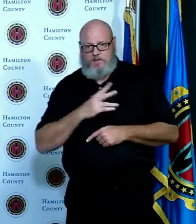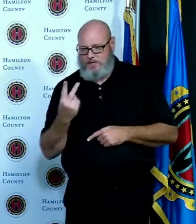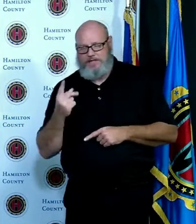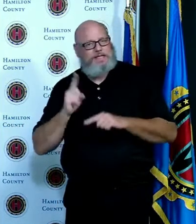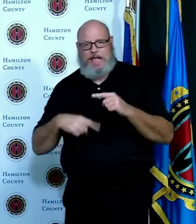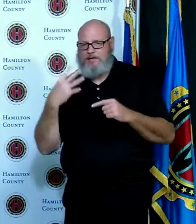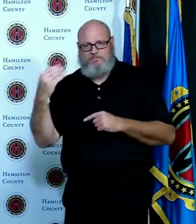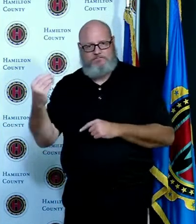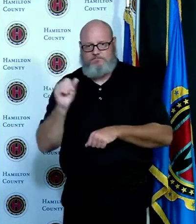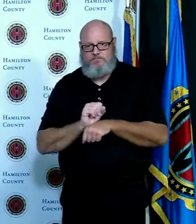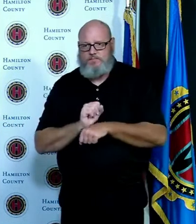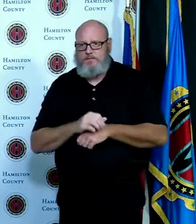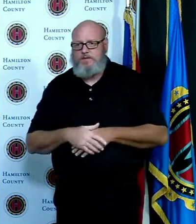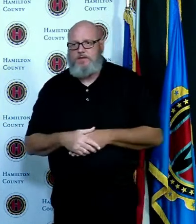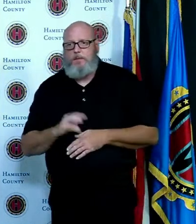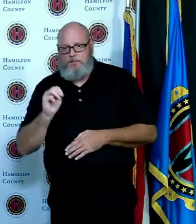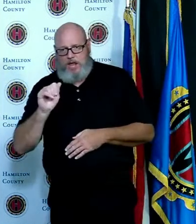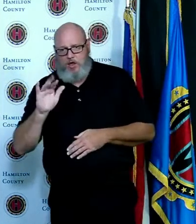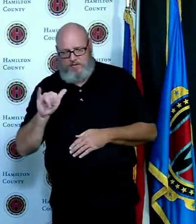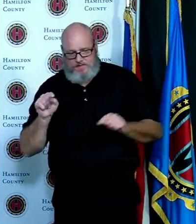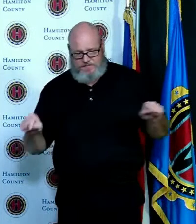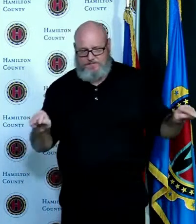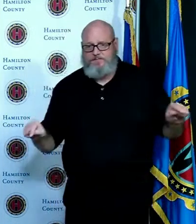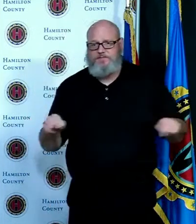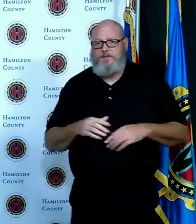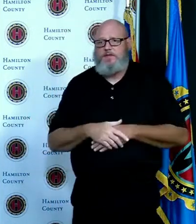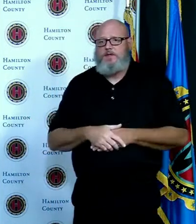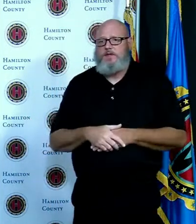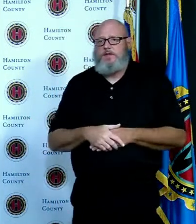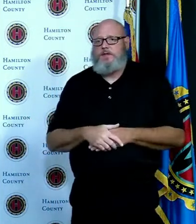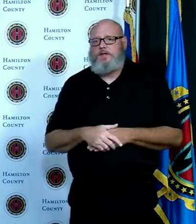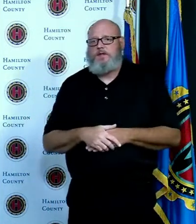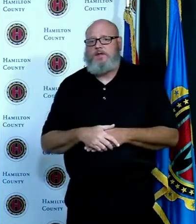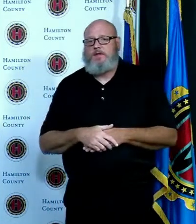so on the next slide if Mary becomes ill so remember she was the close contact to Sam if